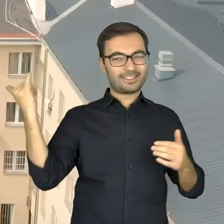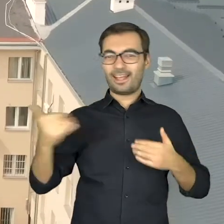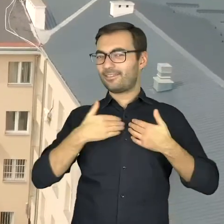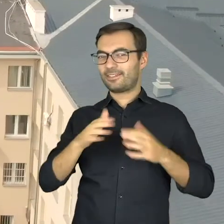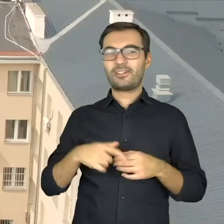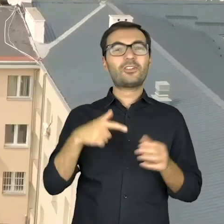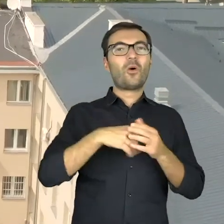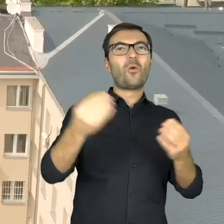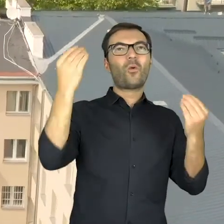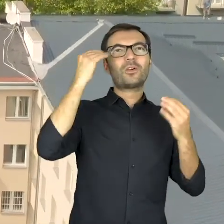The Rose Street